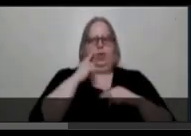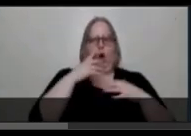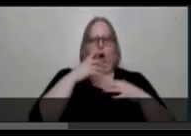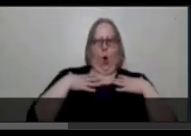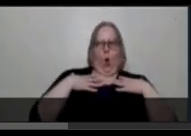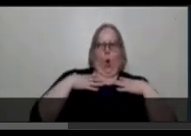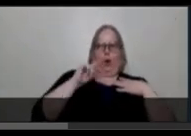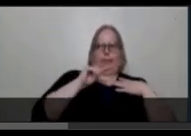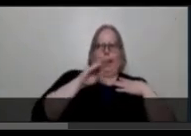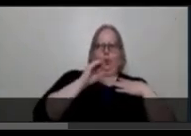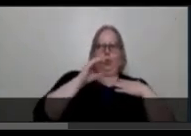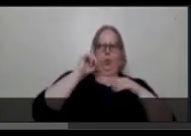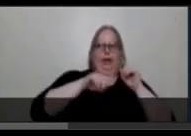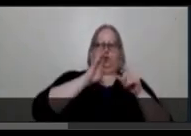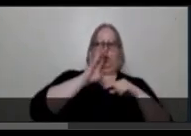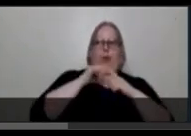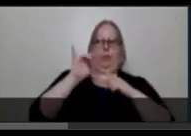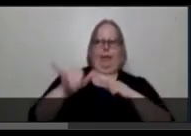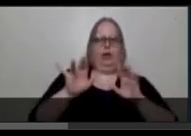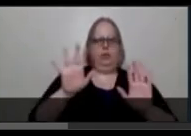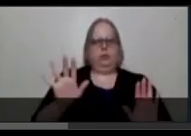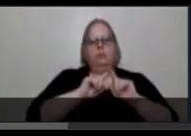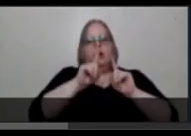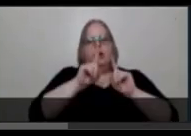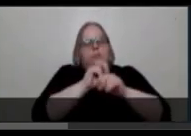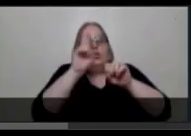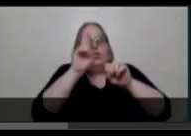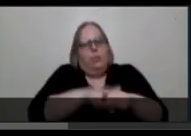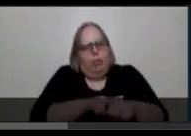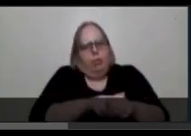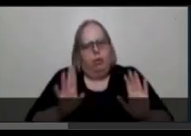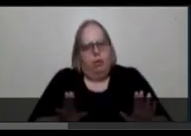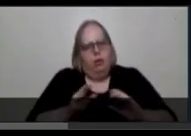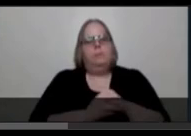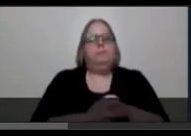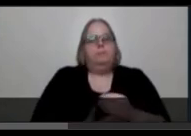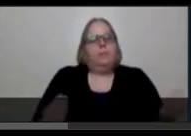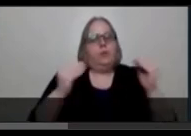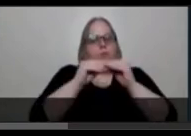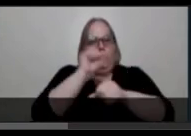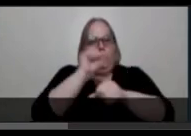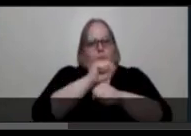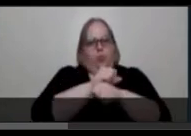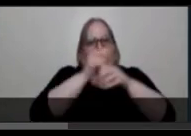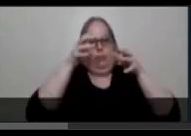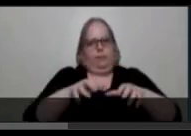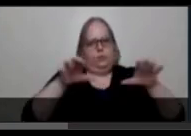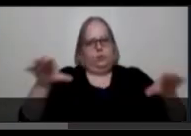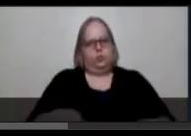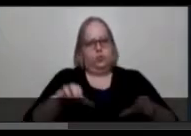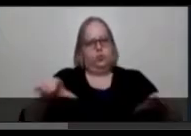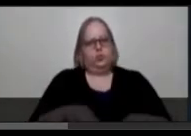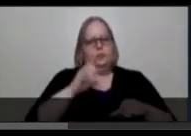sadly not normal. There is more work done by Sins Invalid that demonstrates this